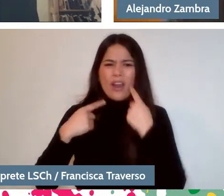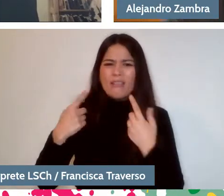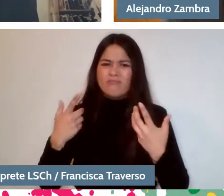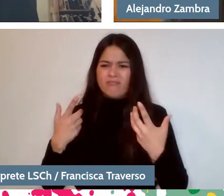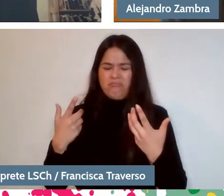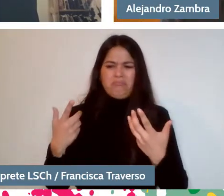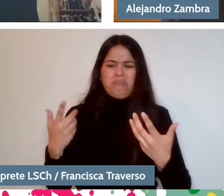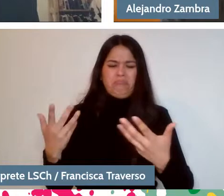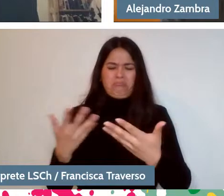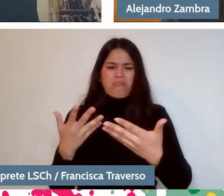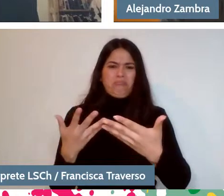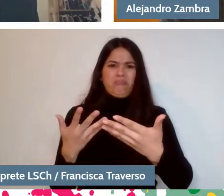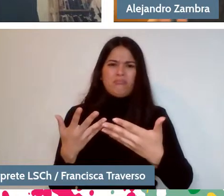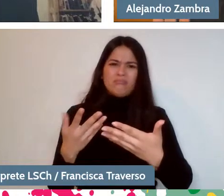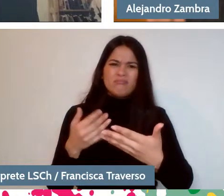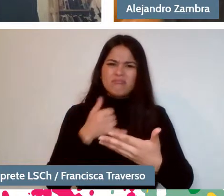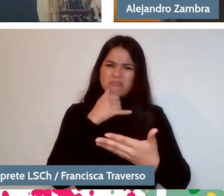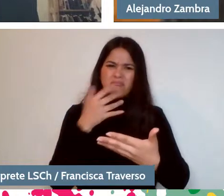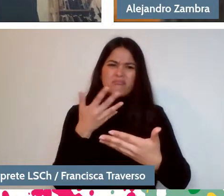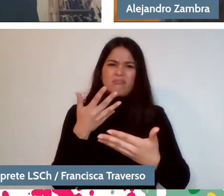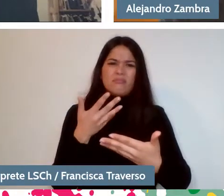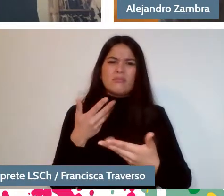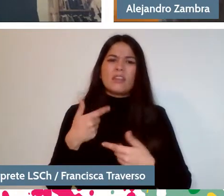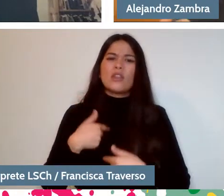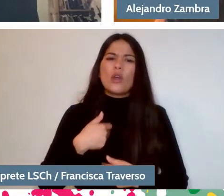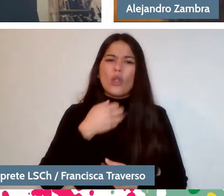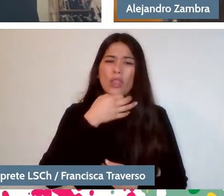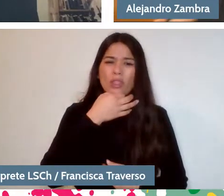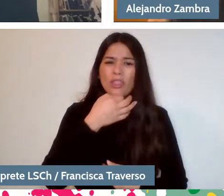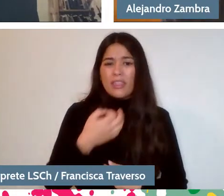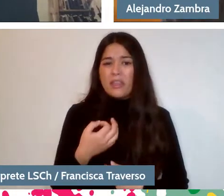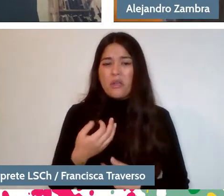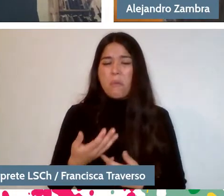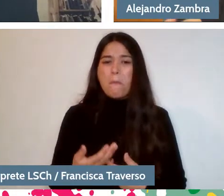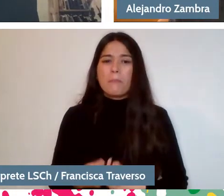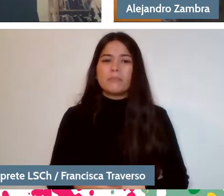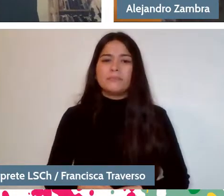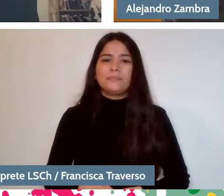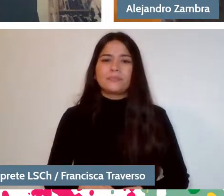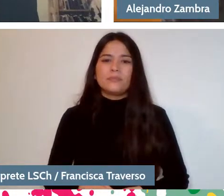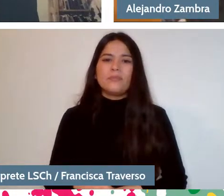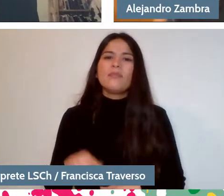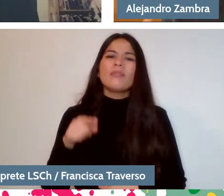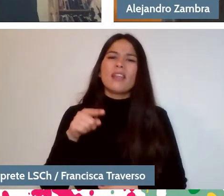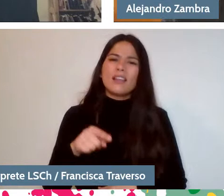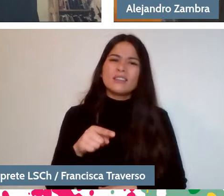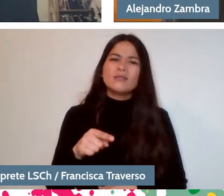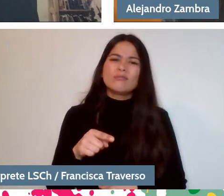But I say, well that is knowledge that used to be left out of school